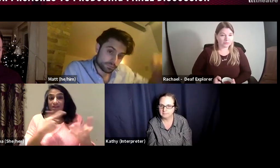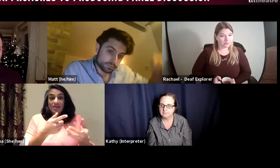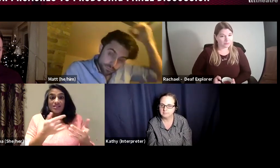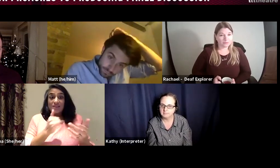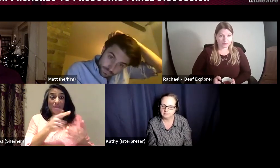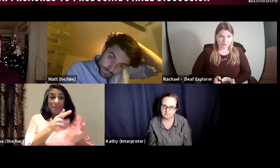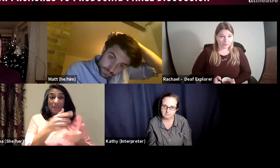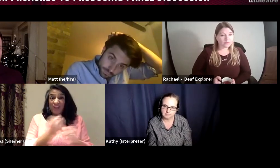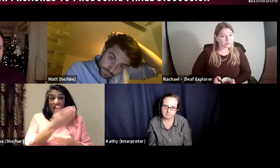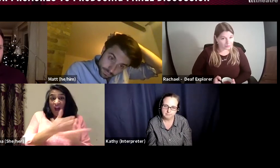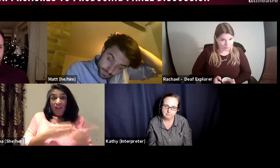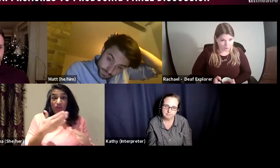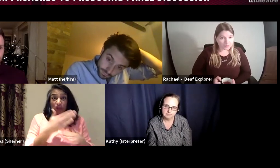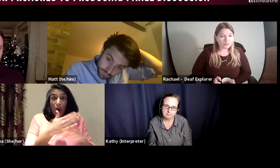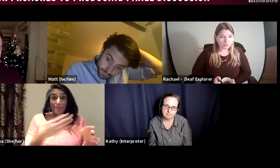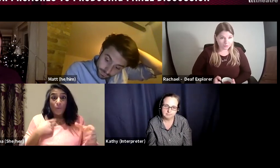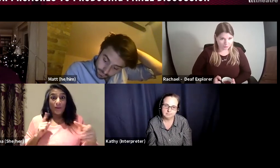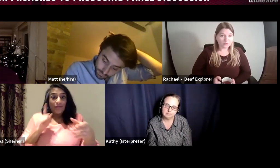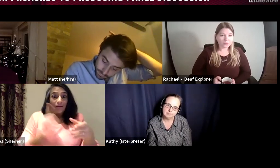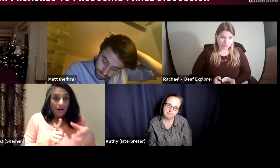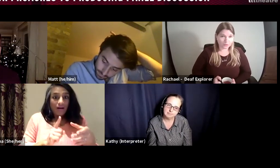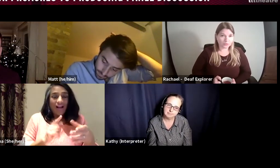you're working with, they are sorting out their own contracts. So really